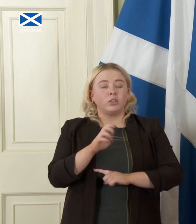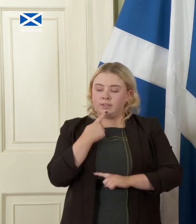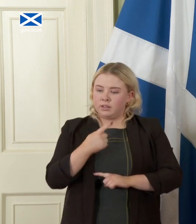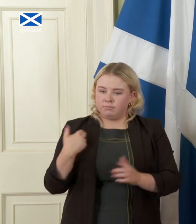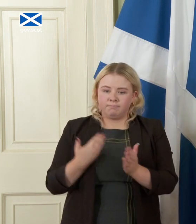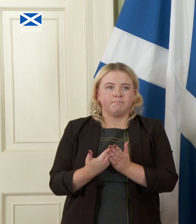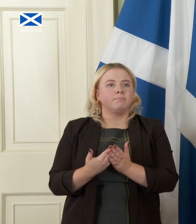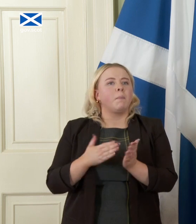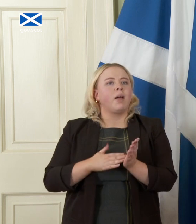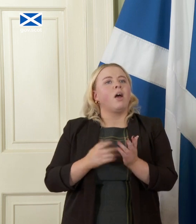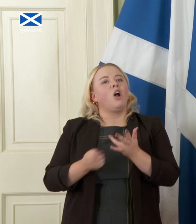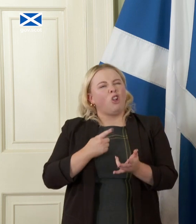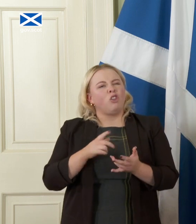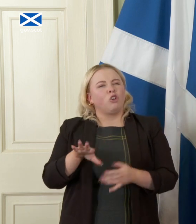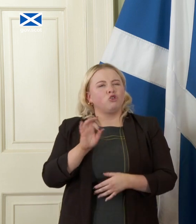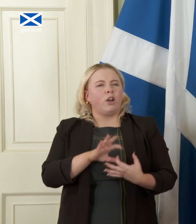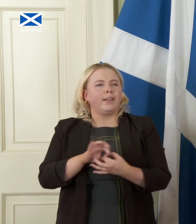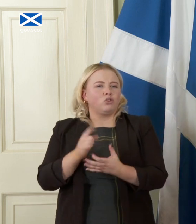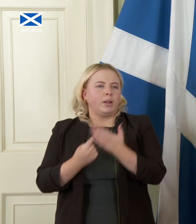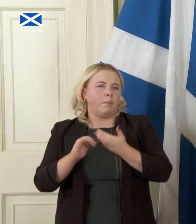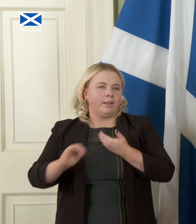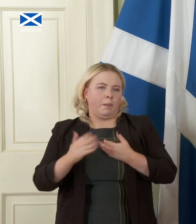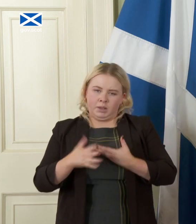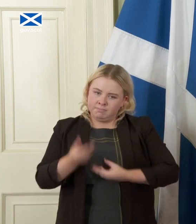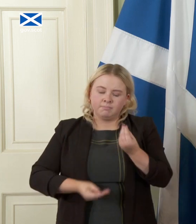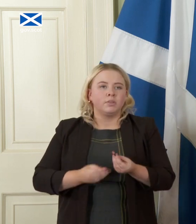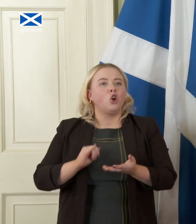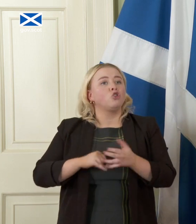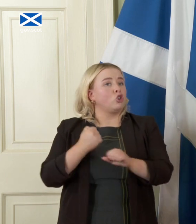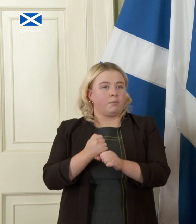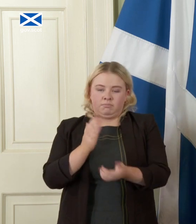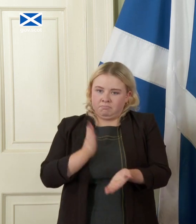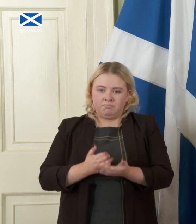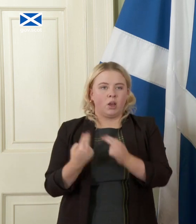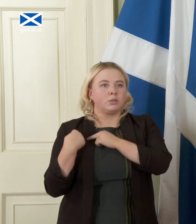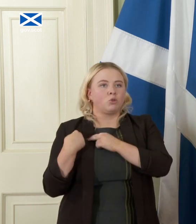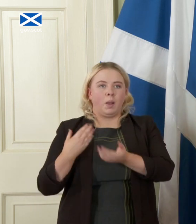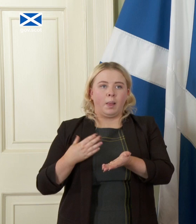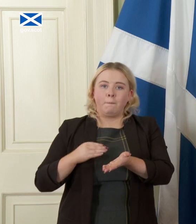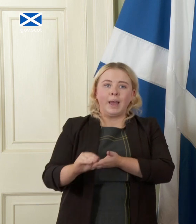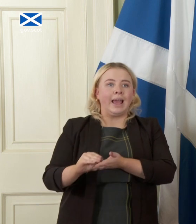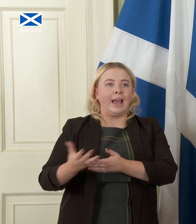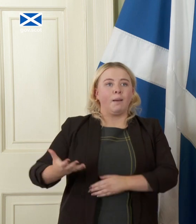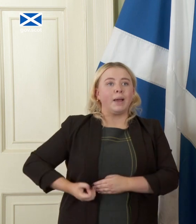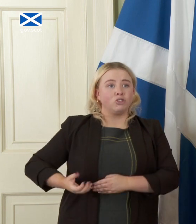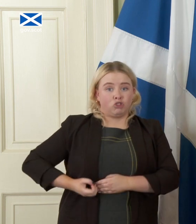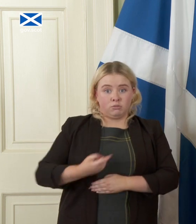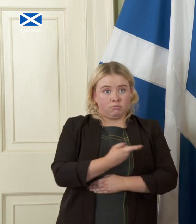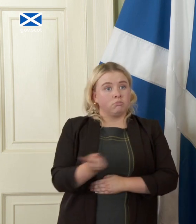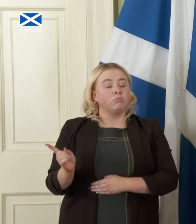on independence the Scottish Government will be responsible for paying the pensions of those with